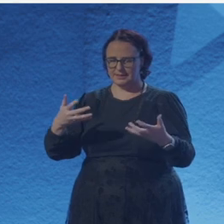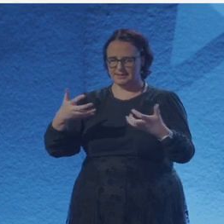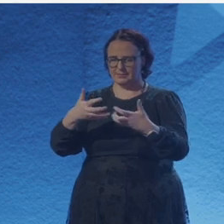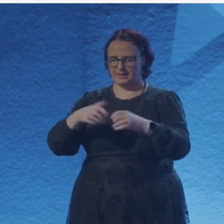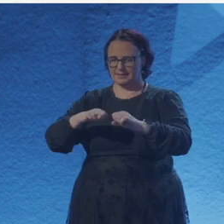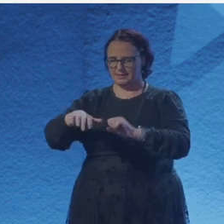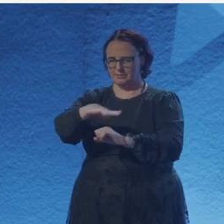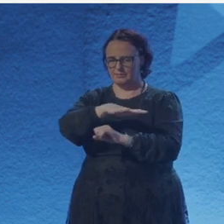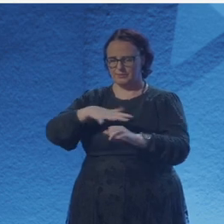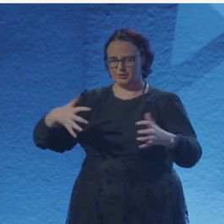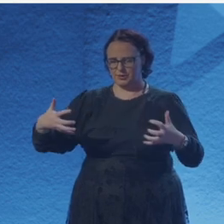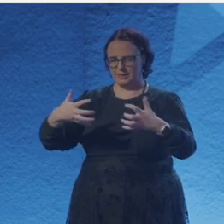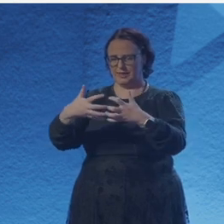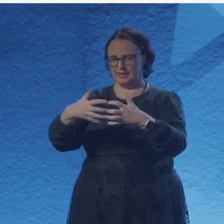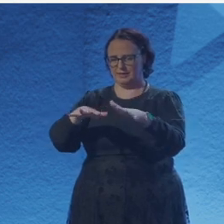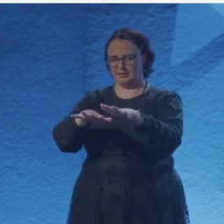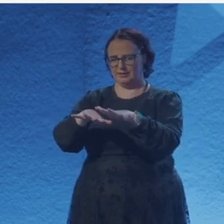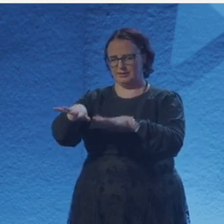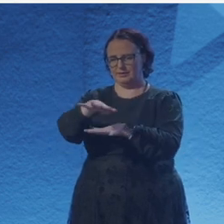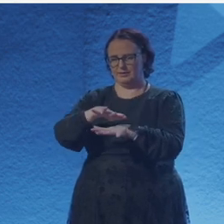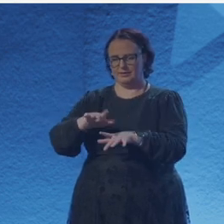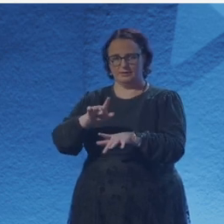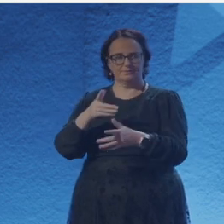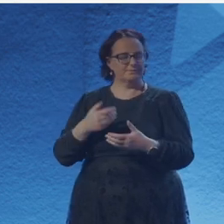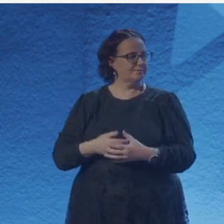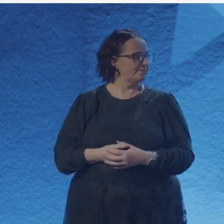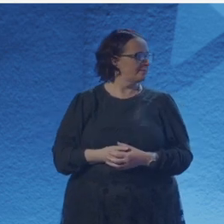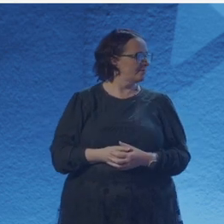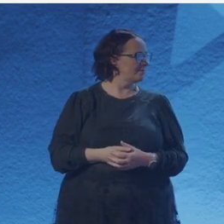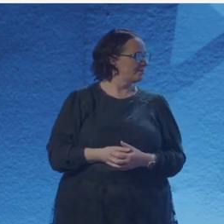So I guess I'm going to ask, what is it for each of you that draws you to poetry